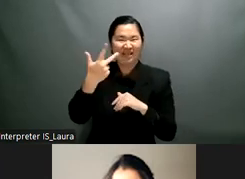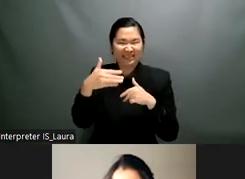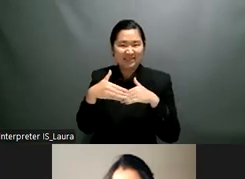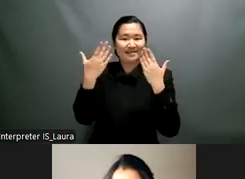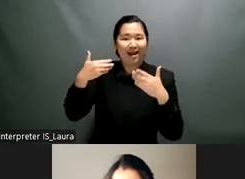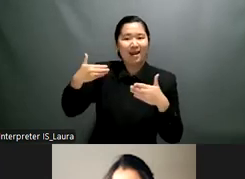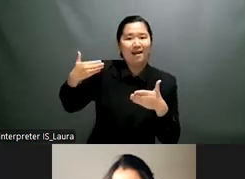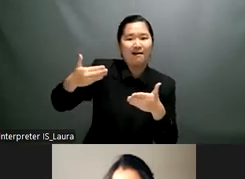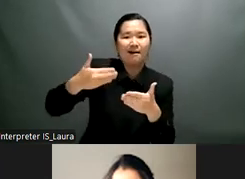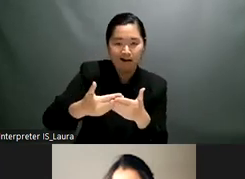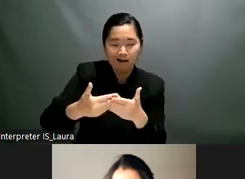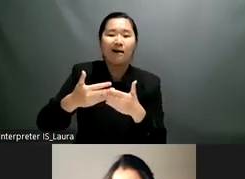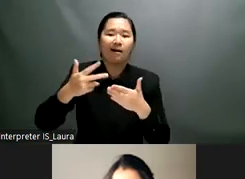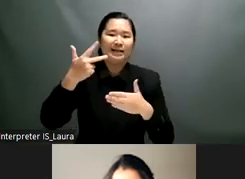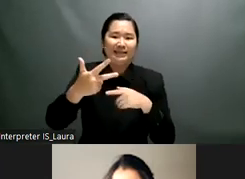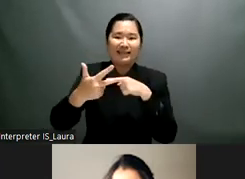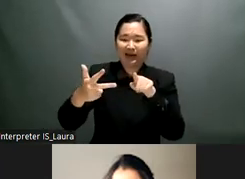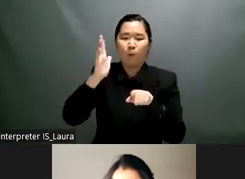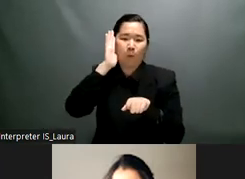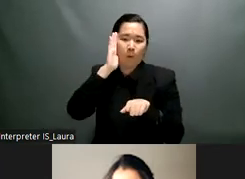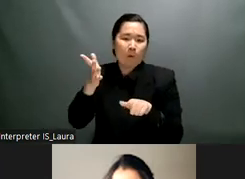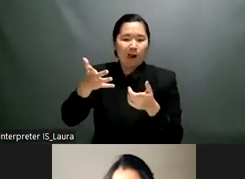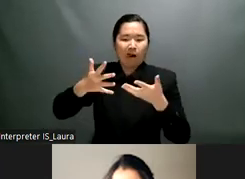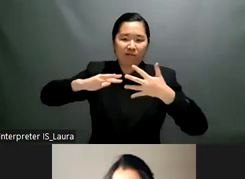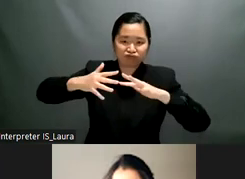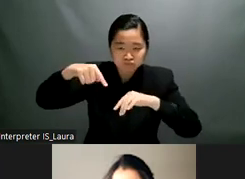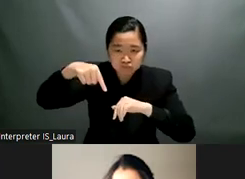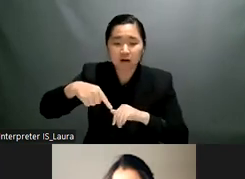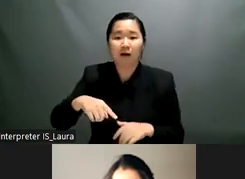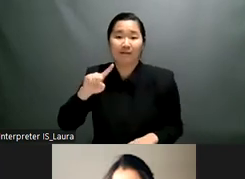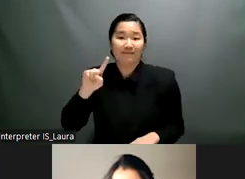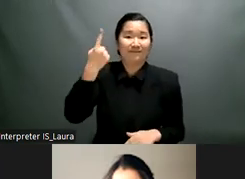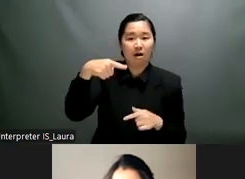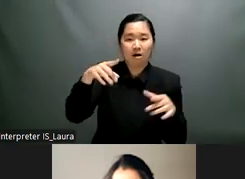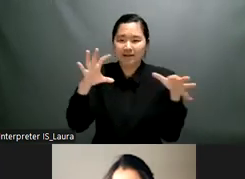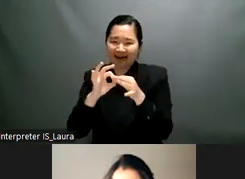so i'm attempting to bring then a summary of the key priorities that have been put forward